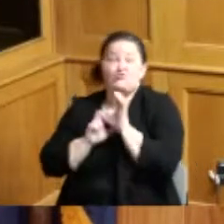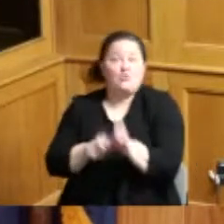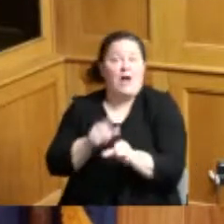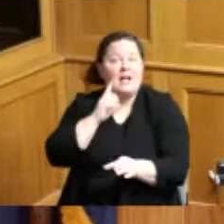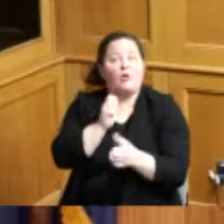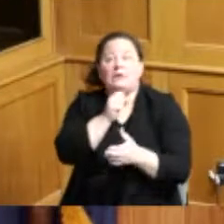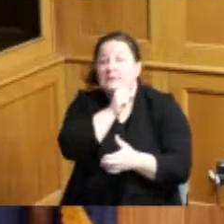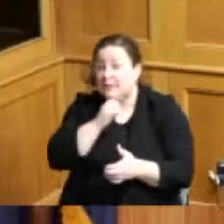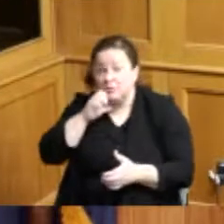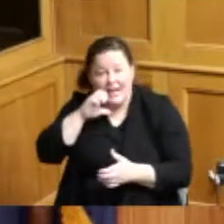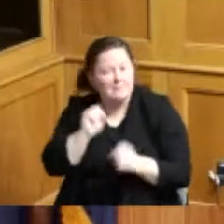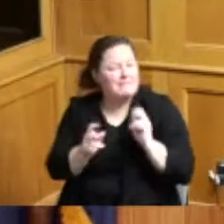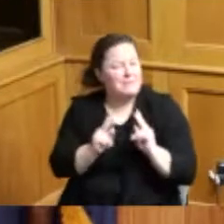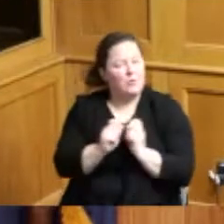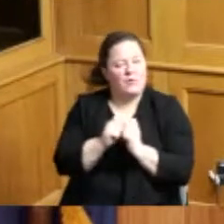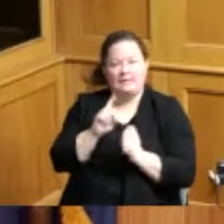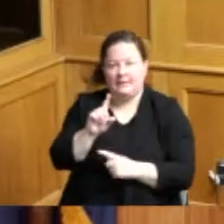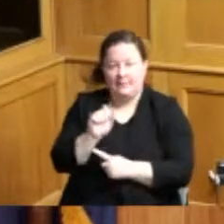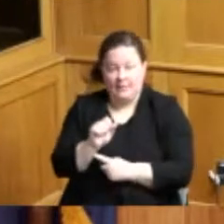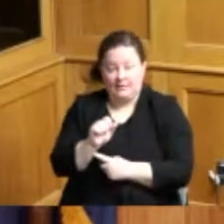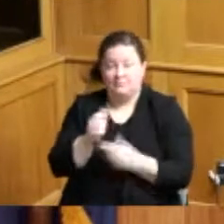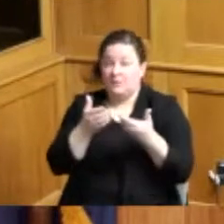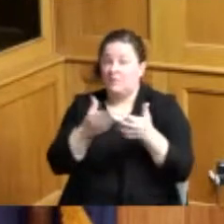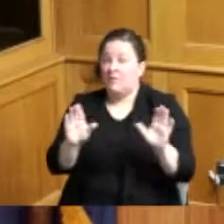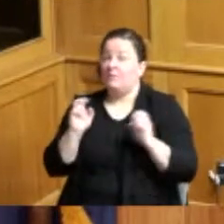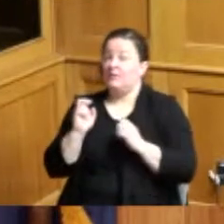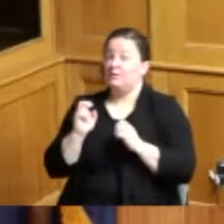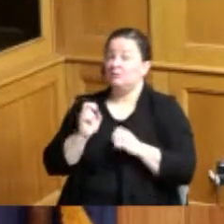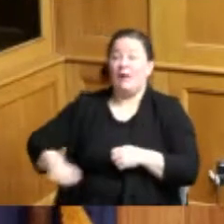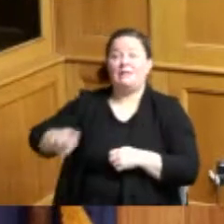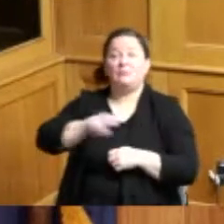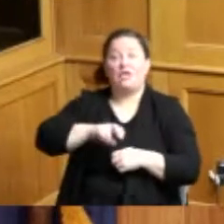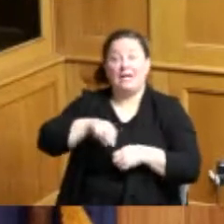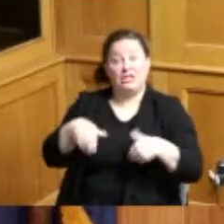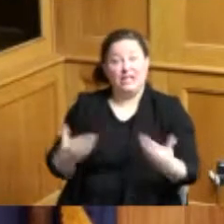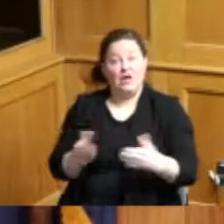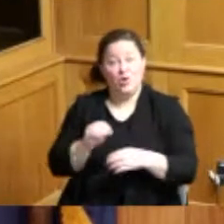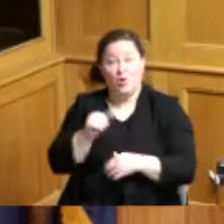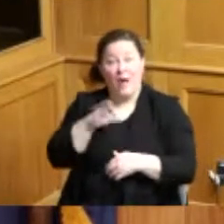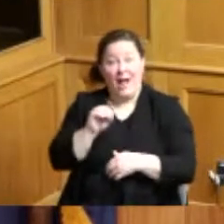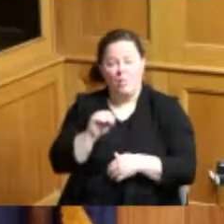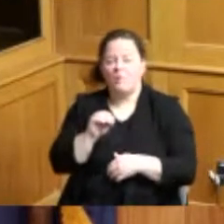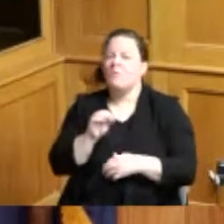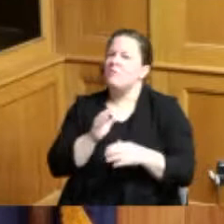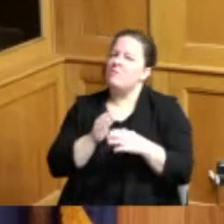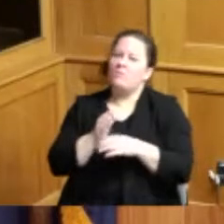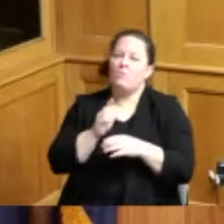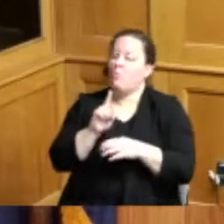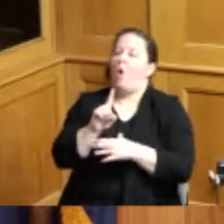whereas public transportation in Ohio is a one billion dollar industry that